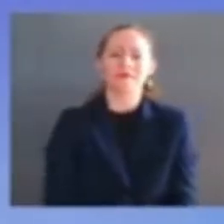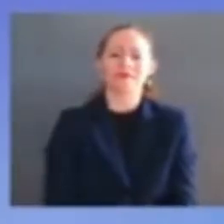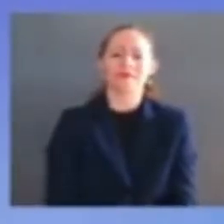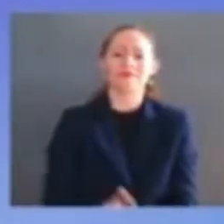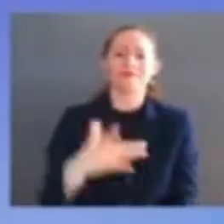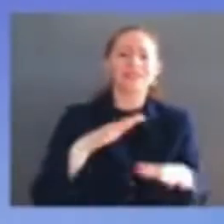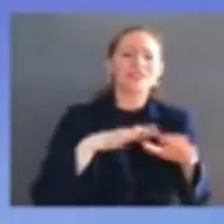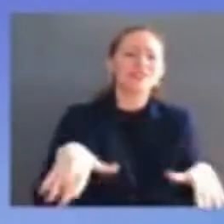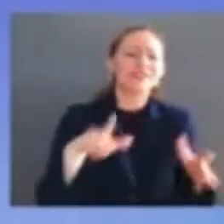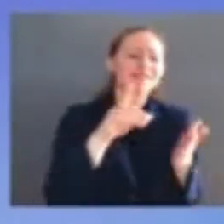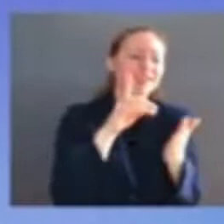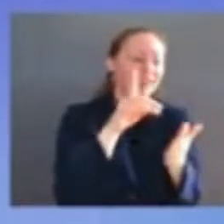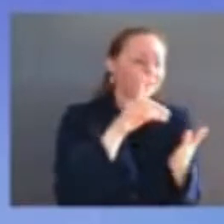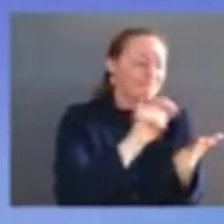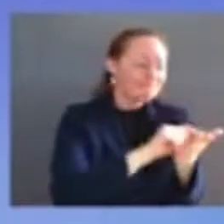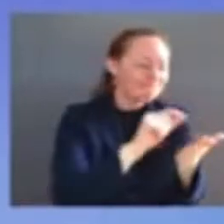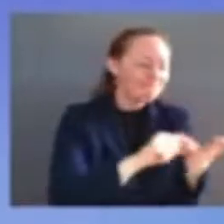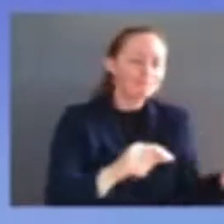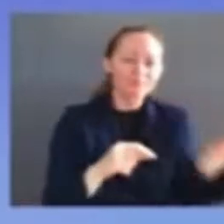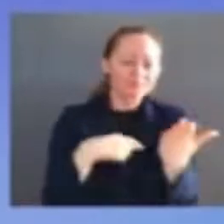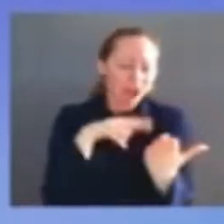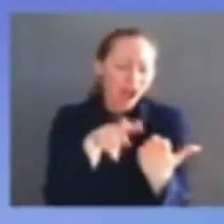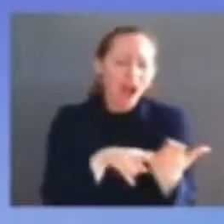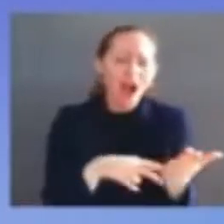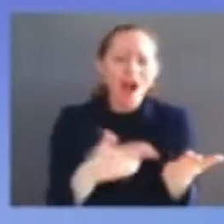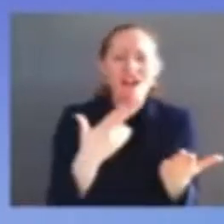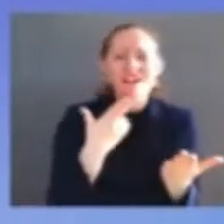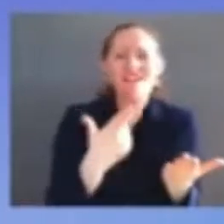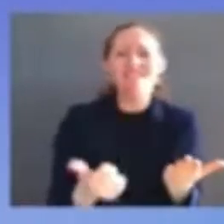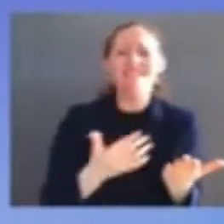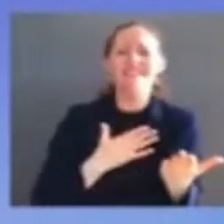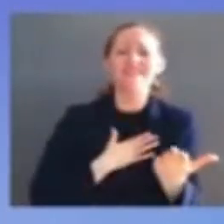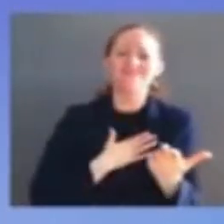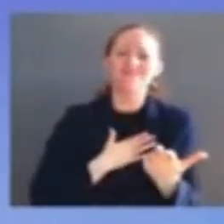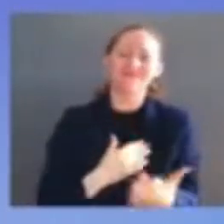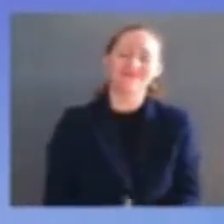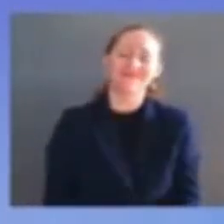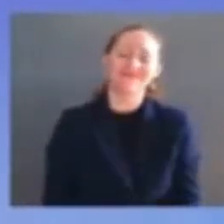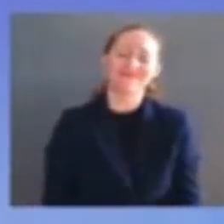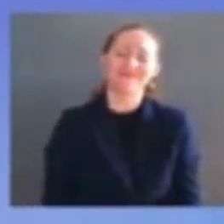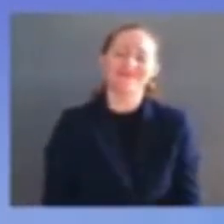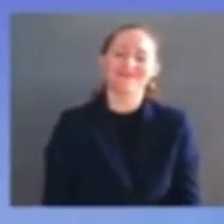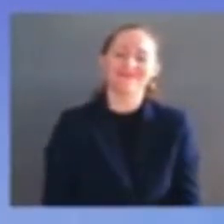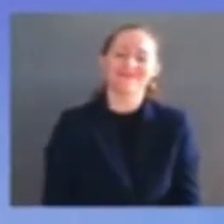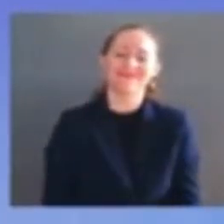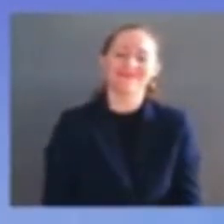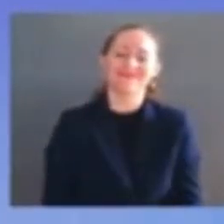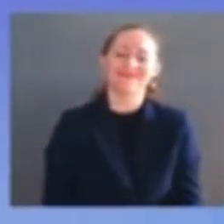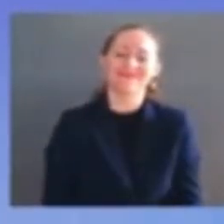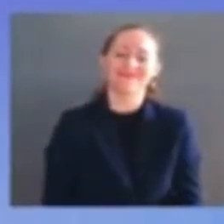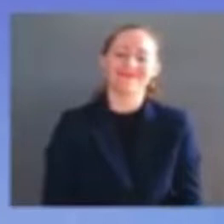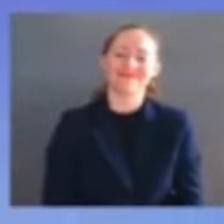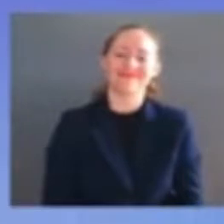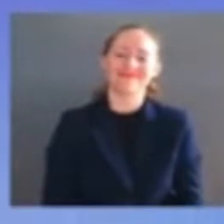because more than anything they speak directly to the hope and promise of america